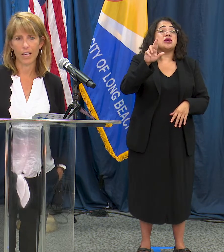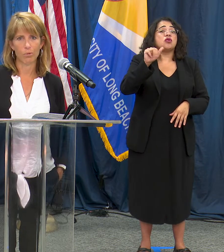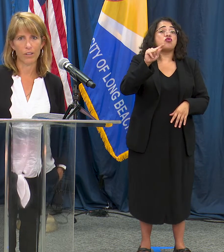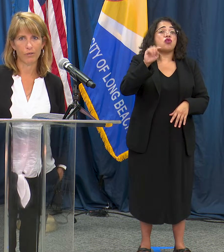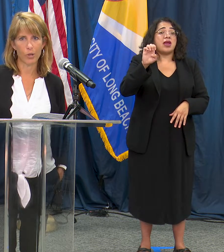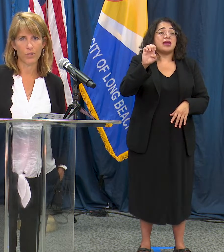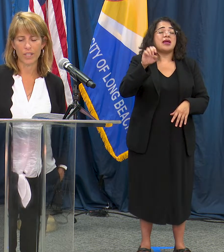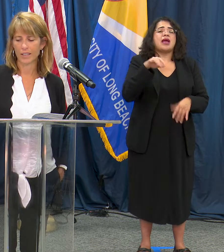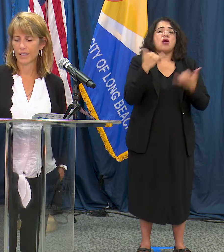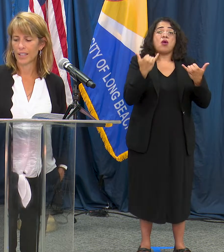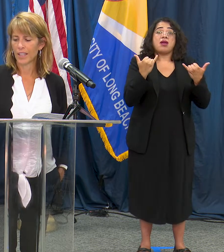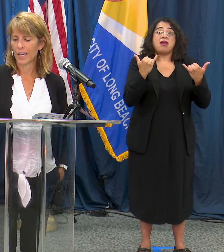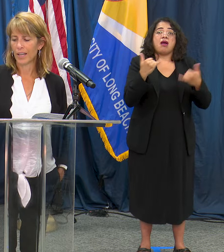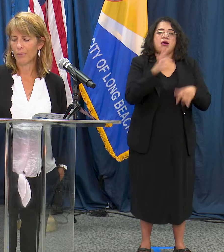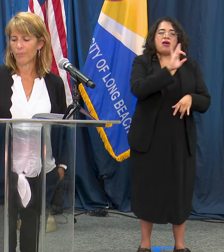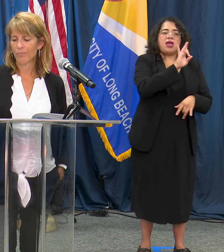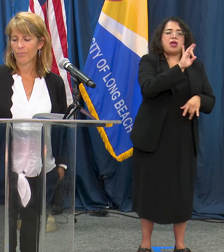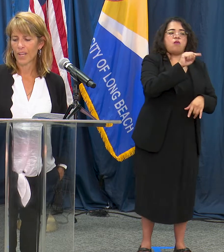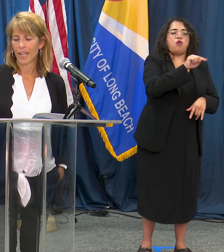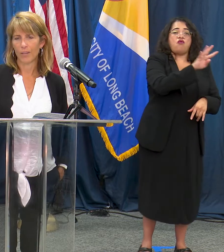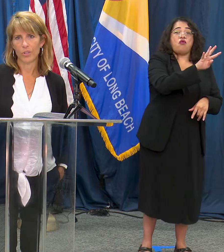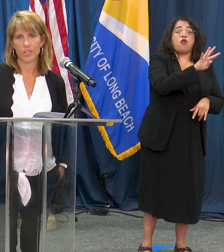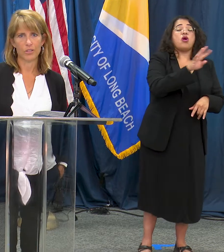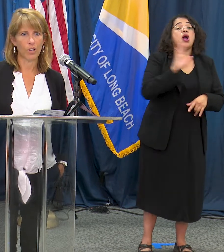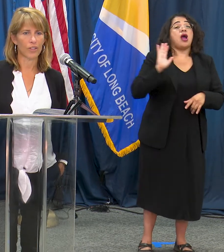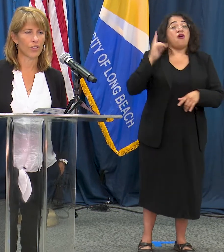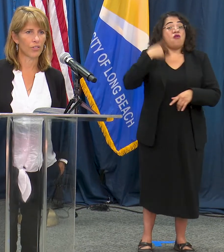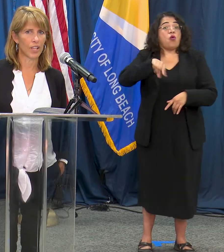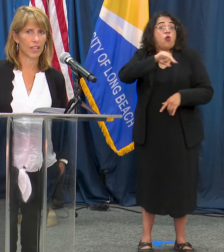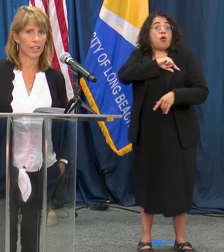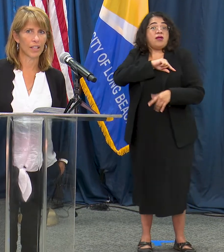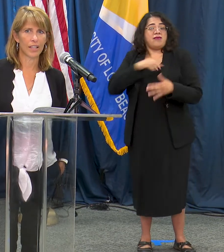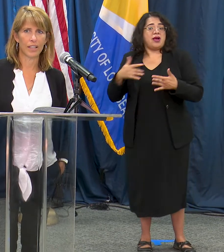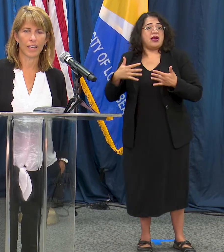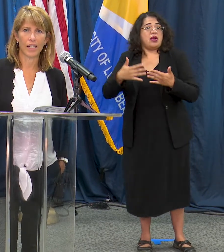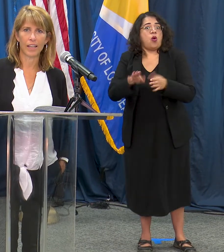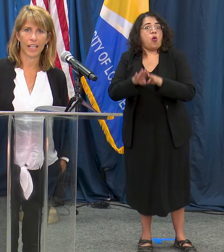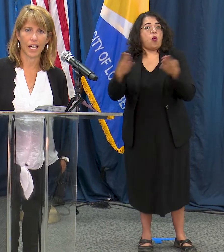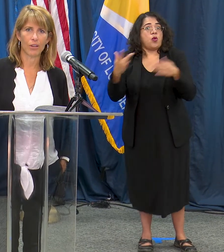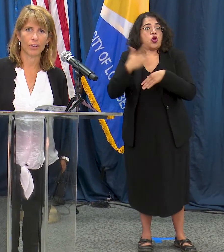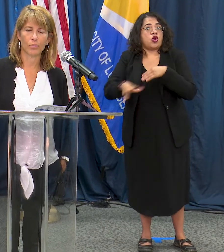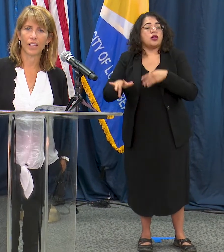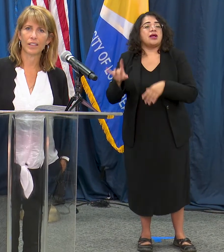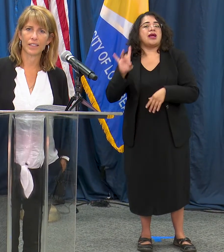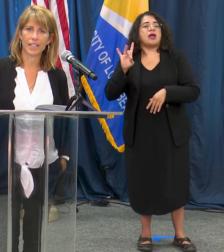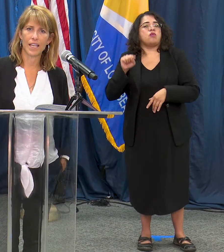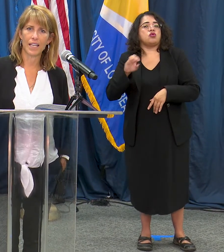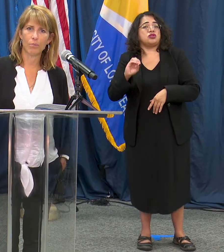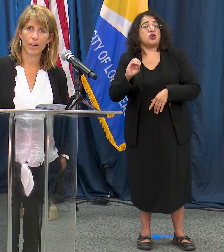8.4 % which you're also seeing in LA County as well as they went